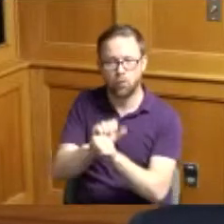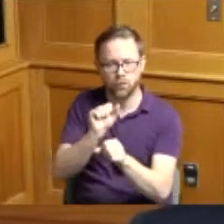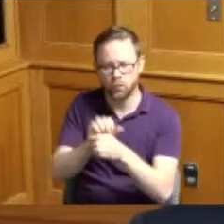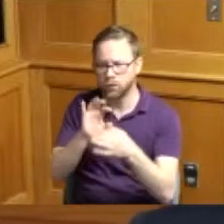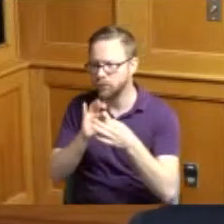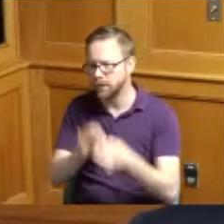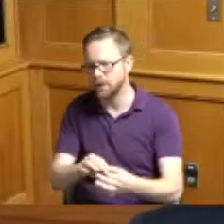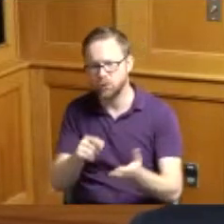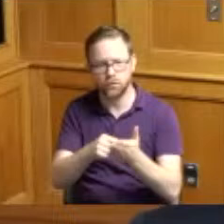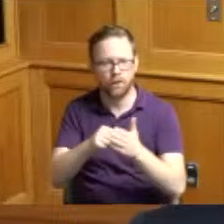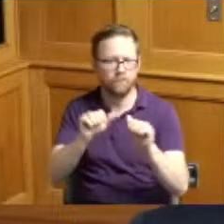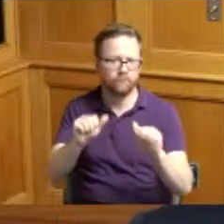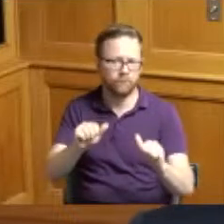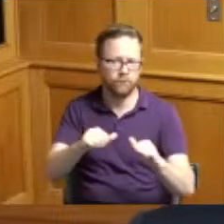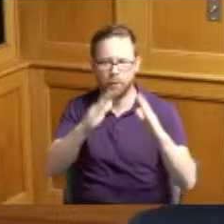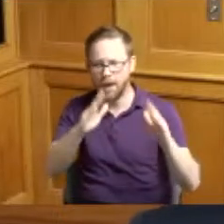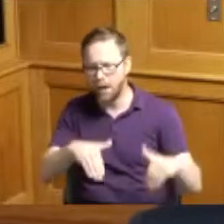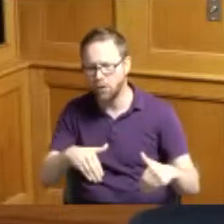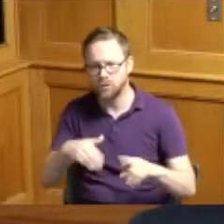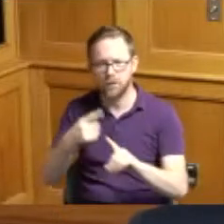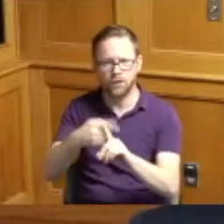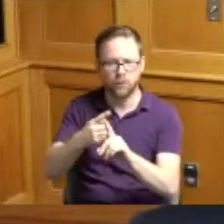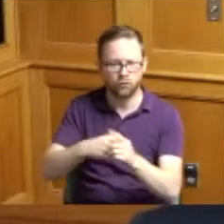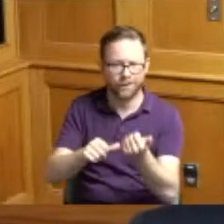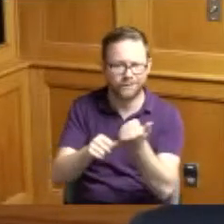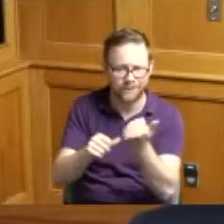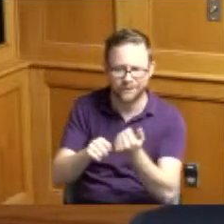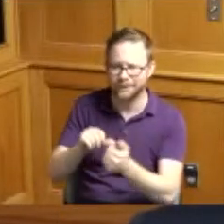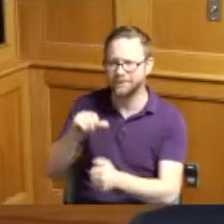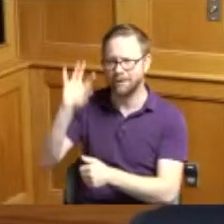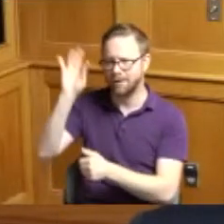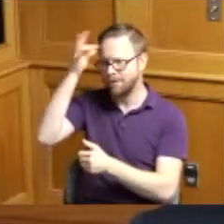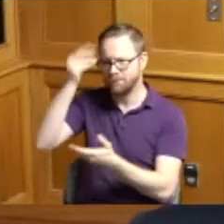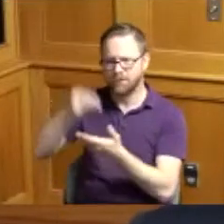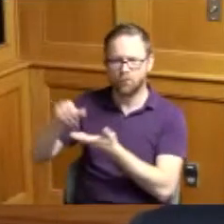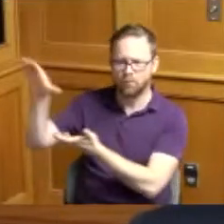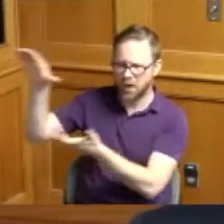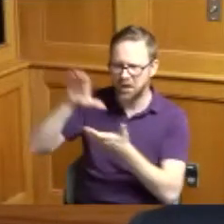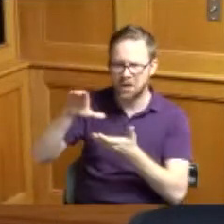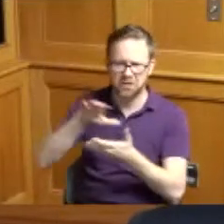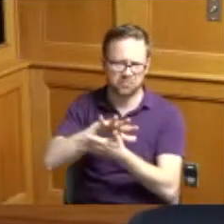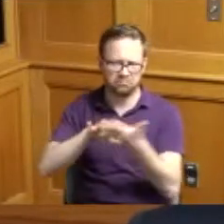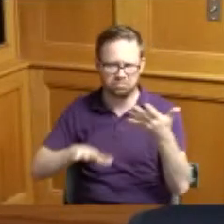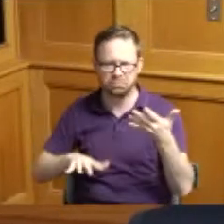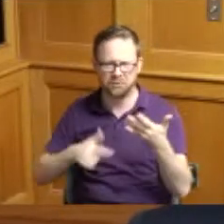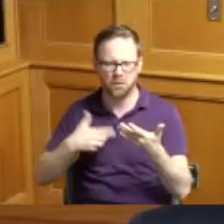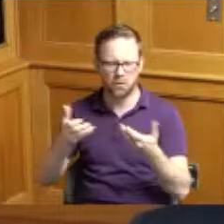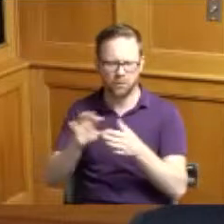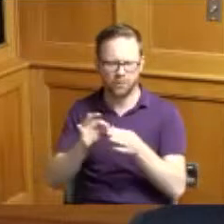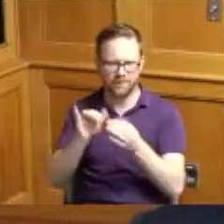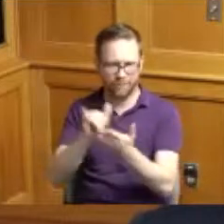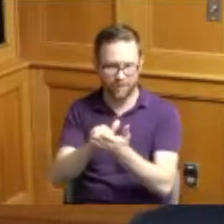rental assistance the federal aid that we've received Etc so just wanted to mention that also